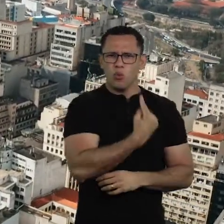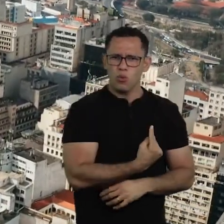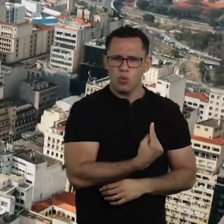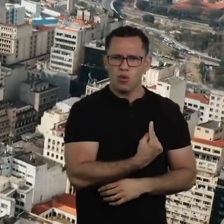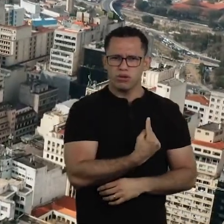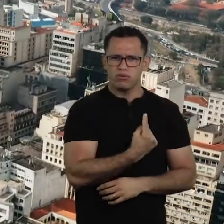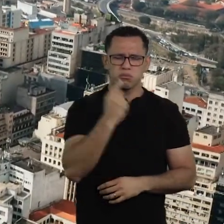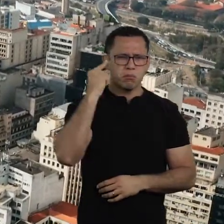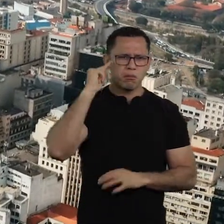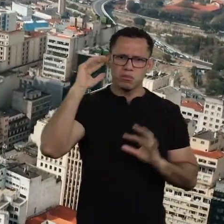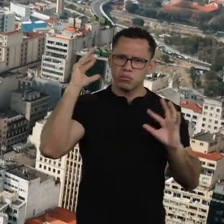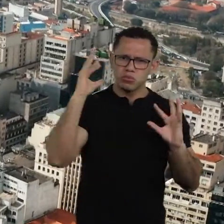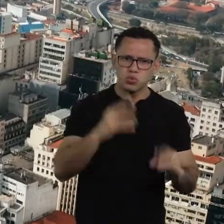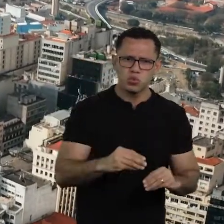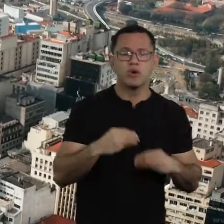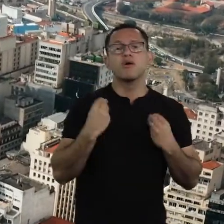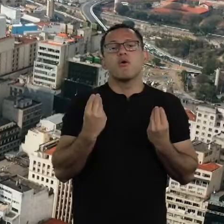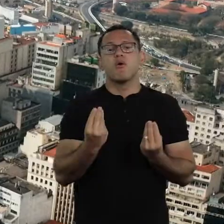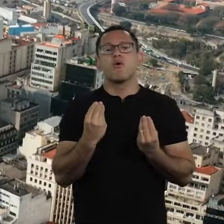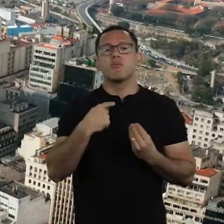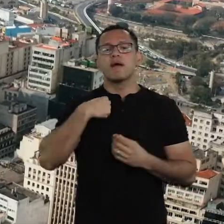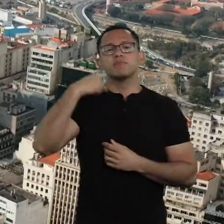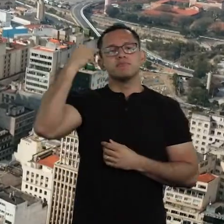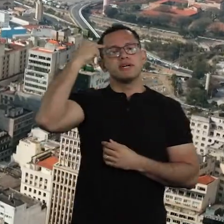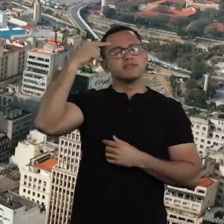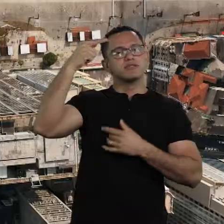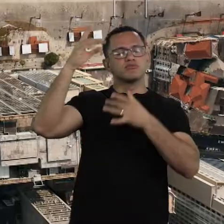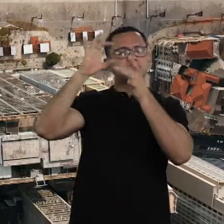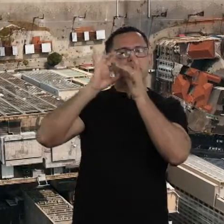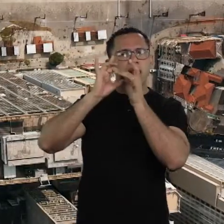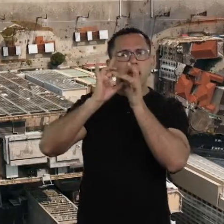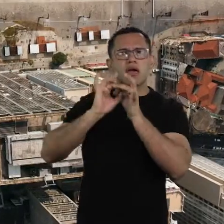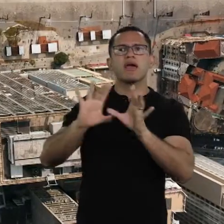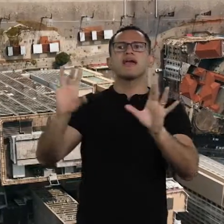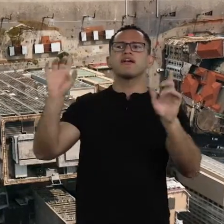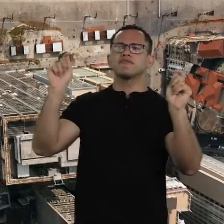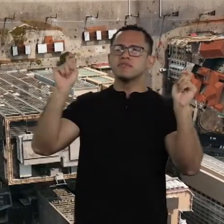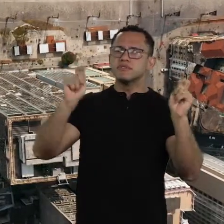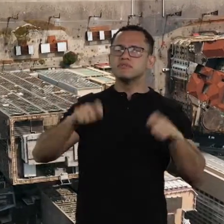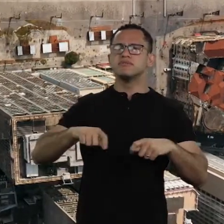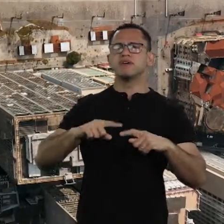So, how can I define freedom or subjection